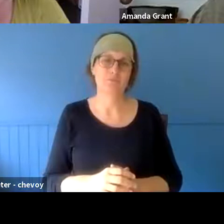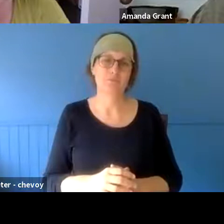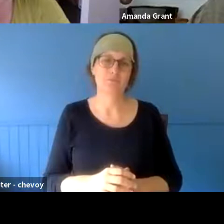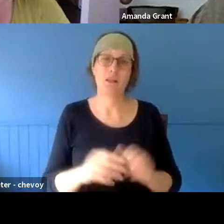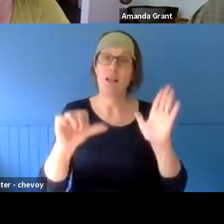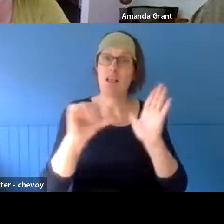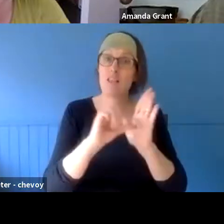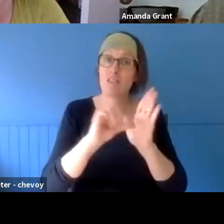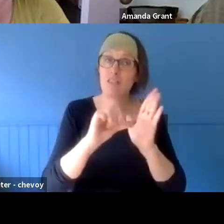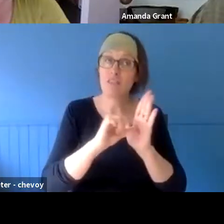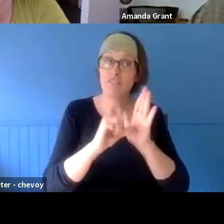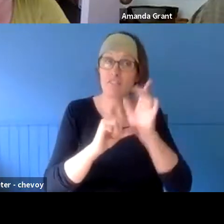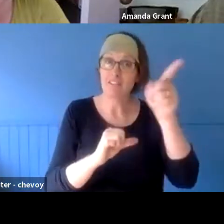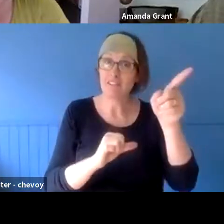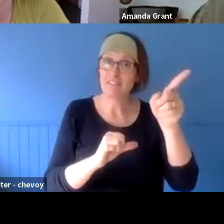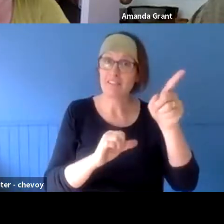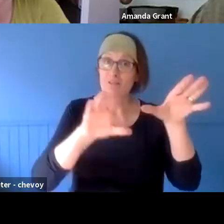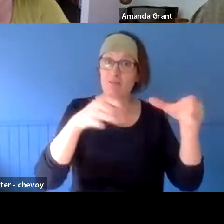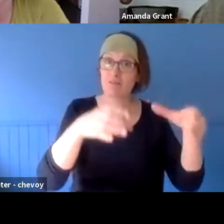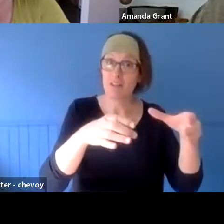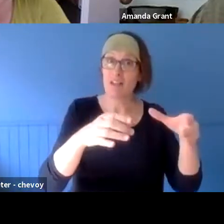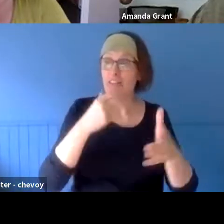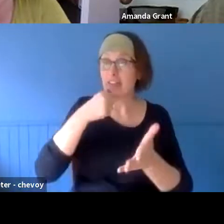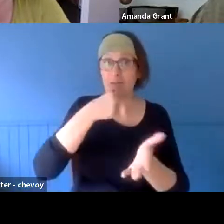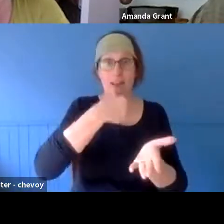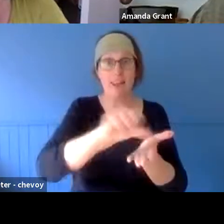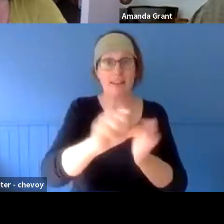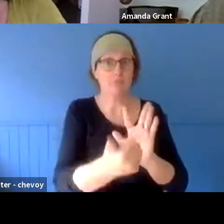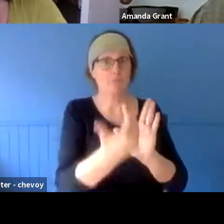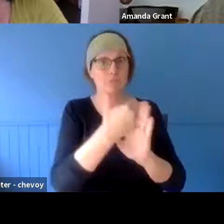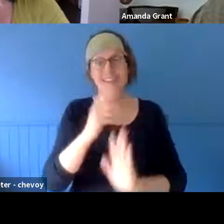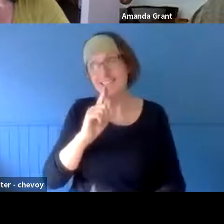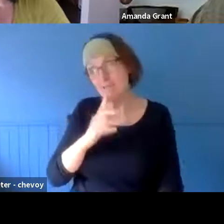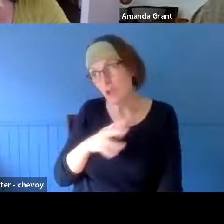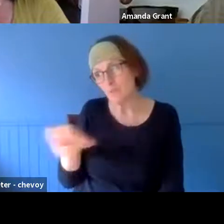think we should withdraw the funds" - it came to a halt. So we put a